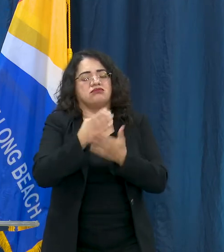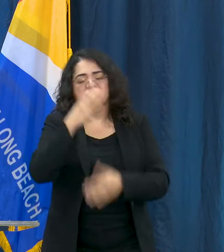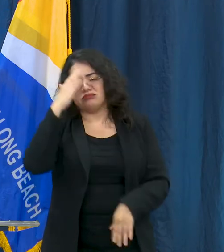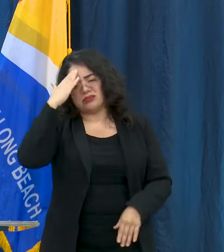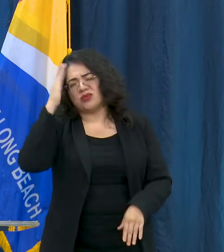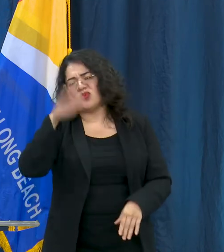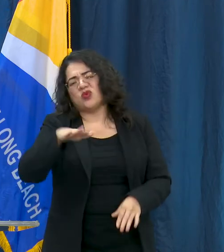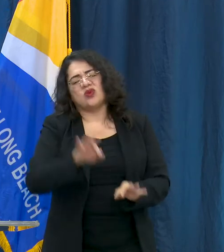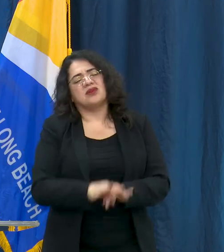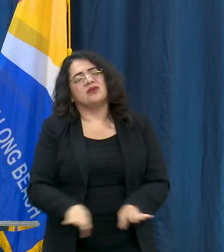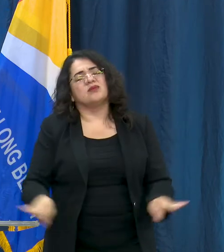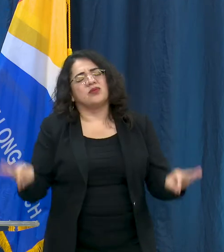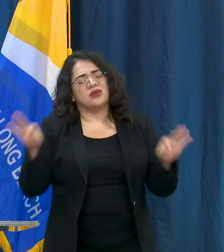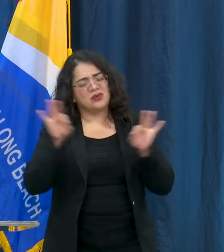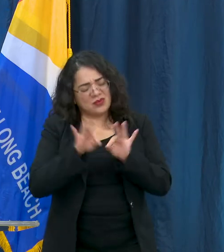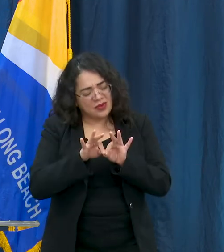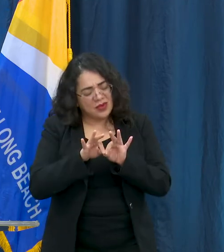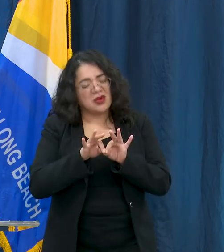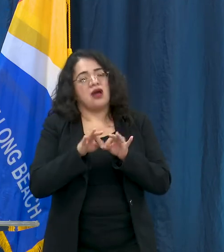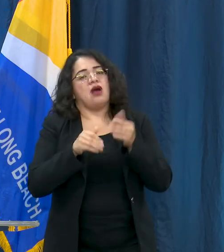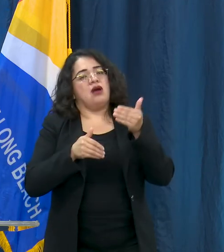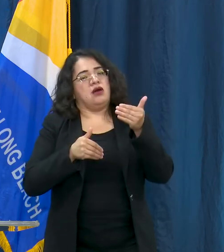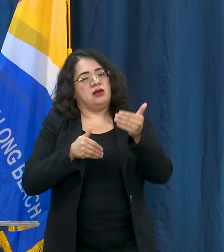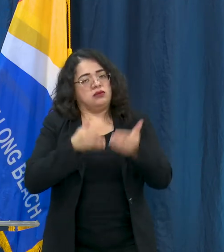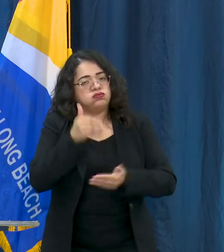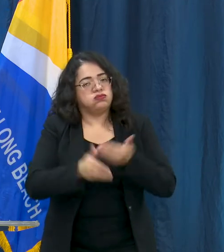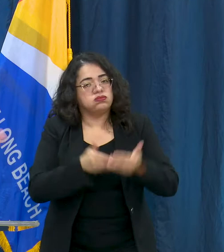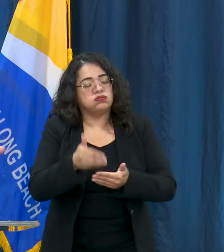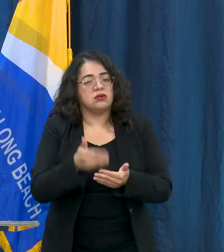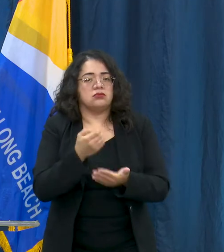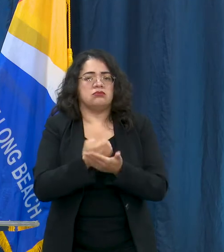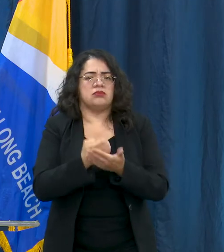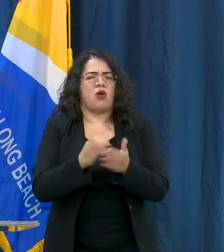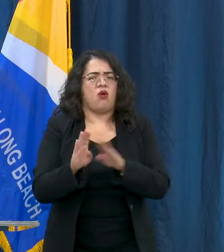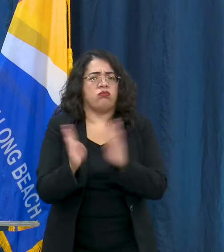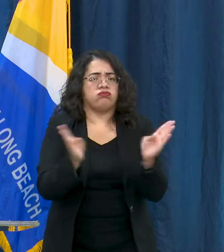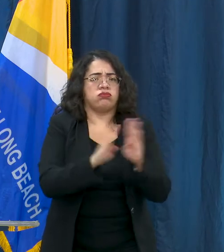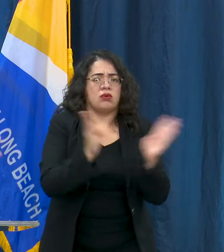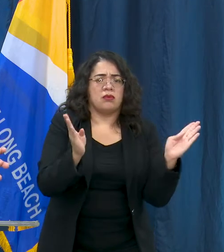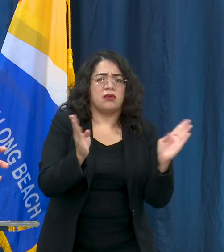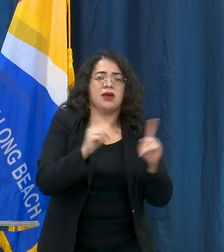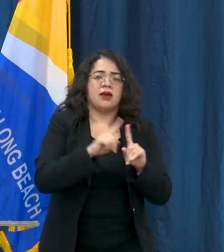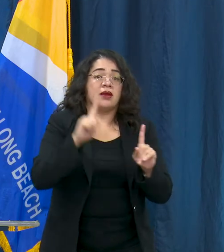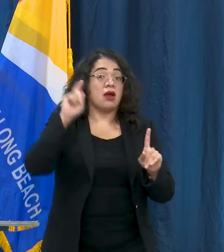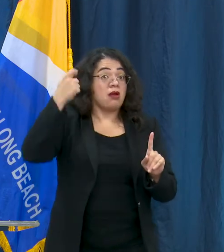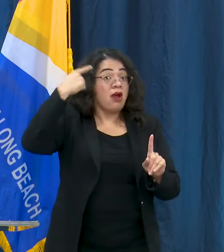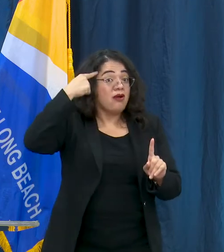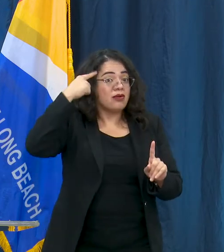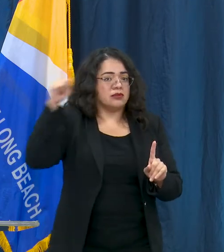we are moving this economy forward, that's something I mean clearly that's the Governor's plan is to slowly reopen